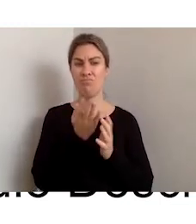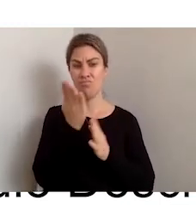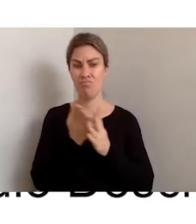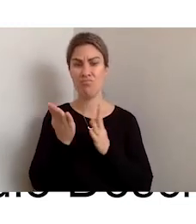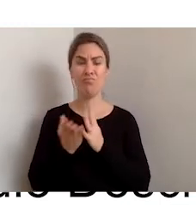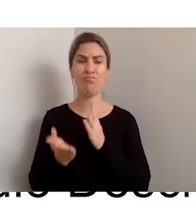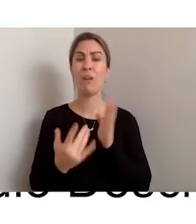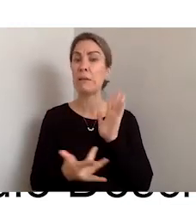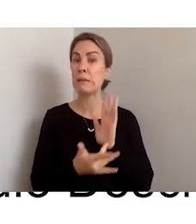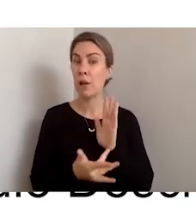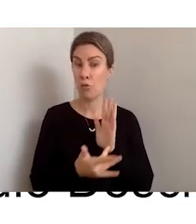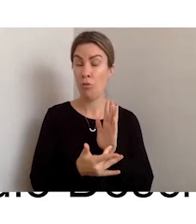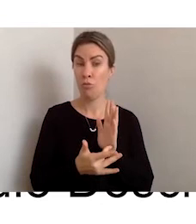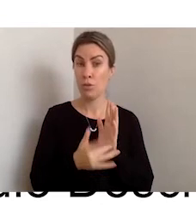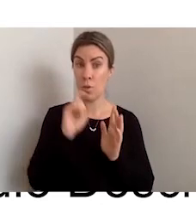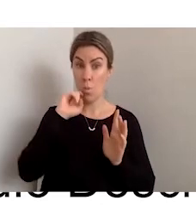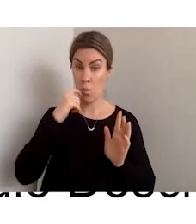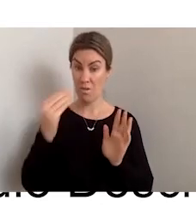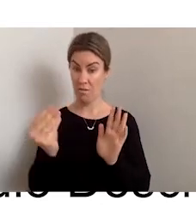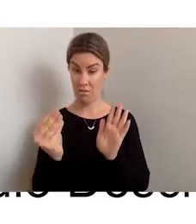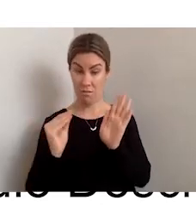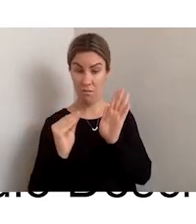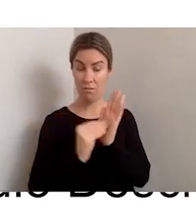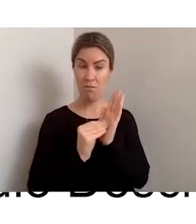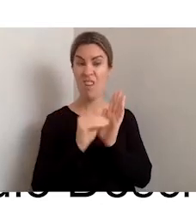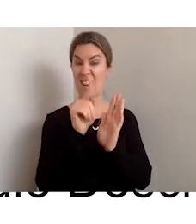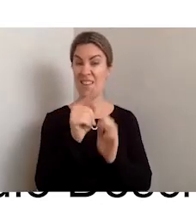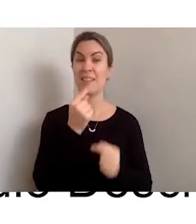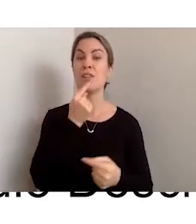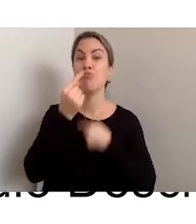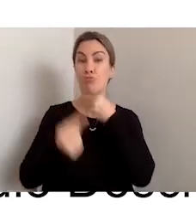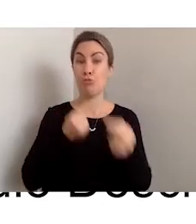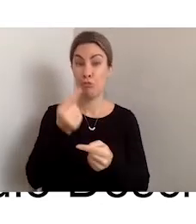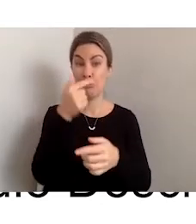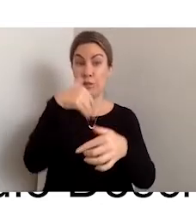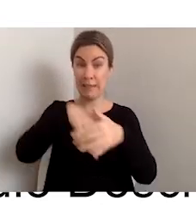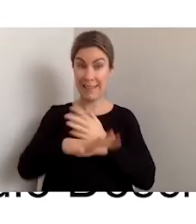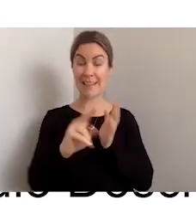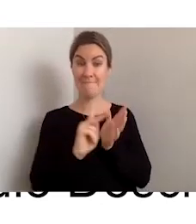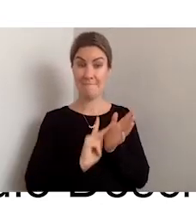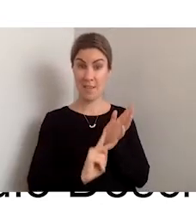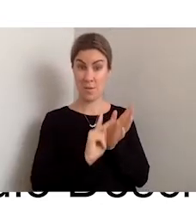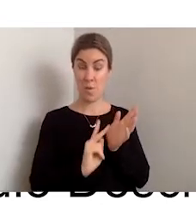will insert your description. You can either tell it what to insert oh